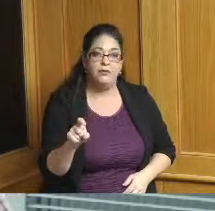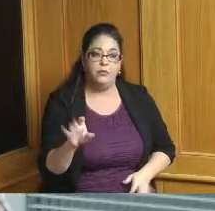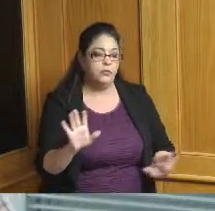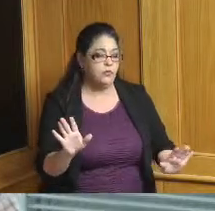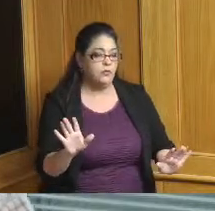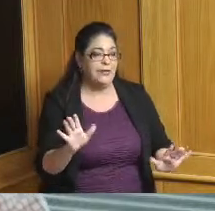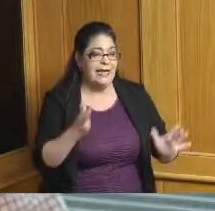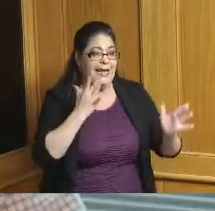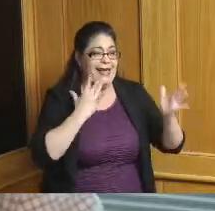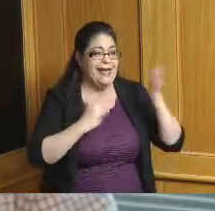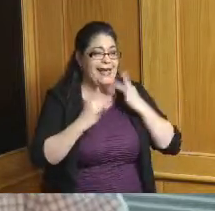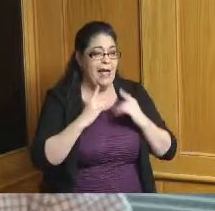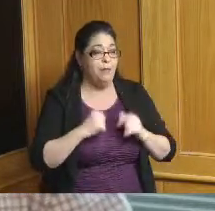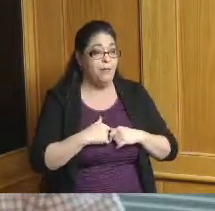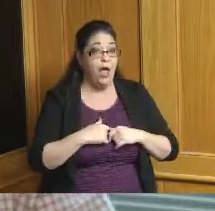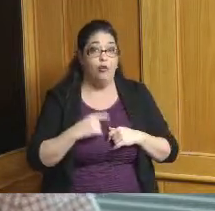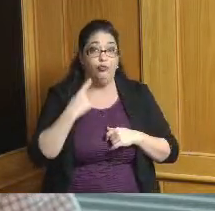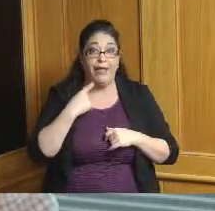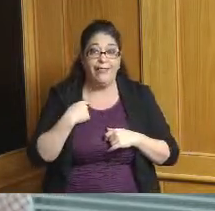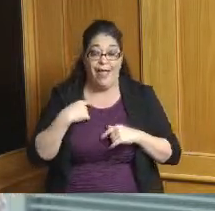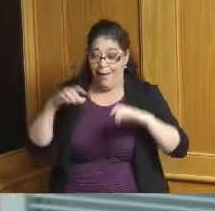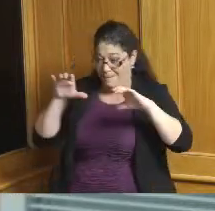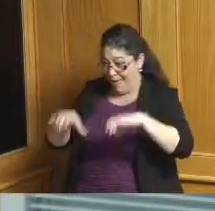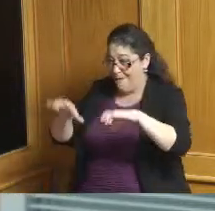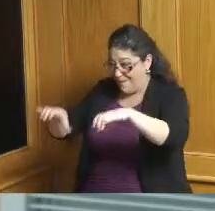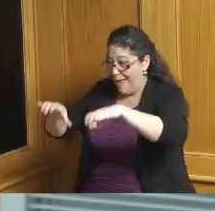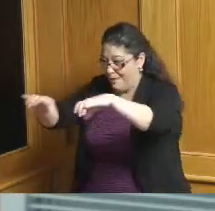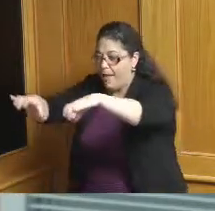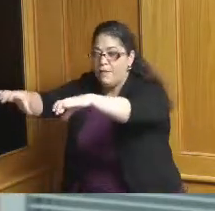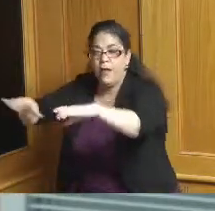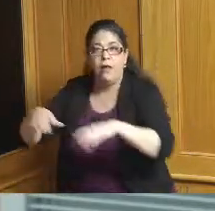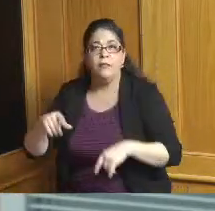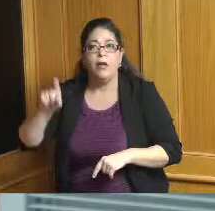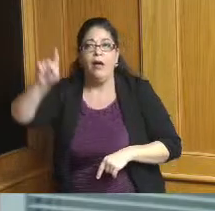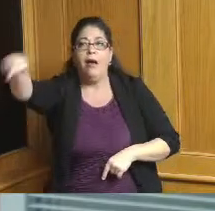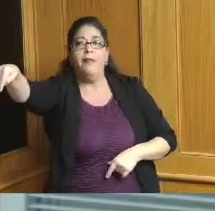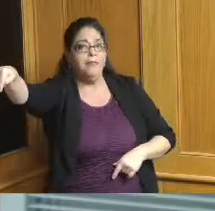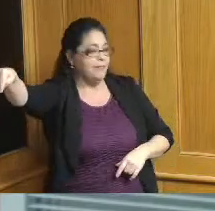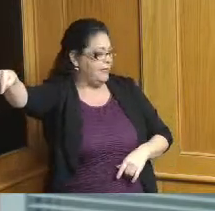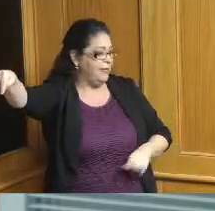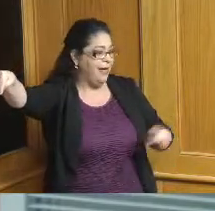get a company the caliber of Meegan Construction at this point in the industrial park and you can